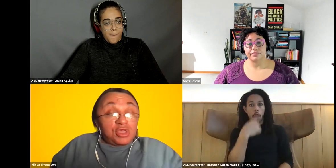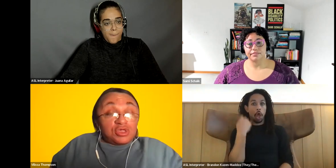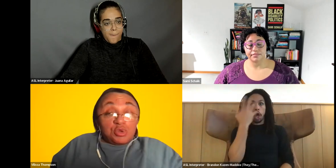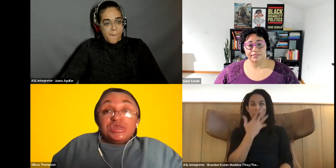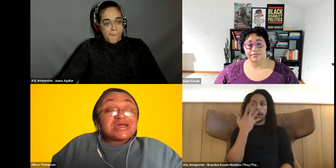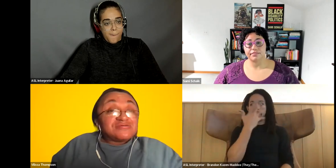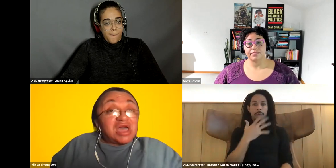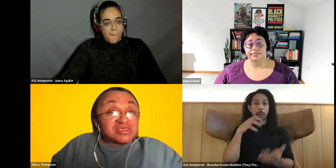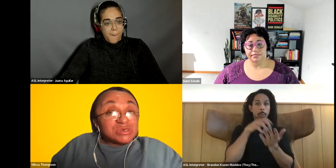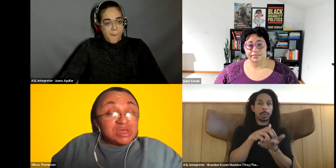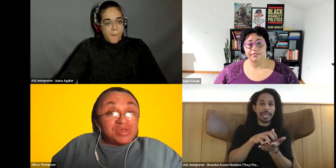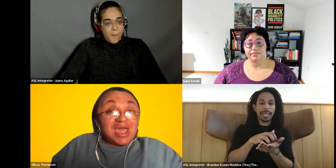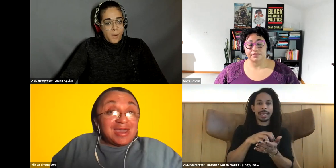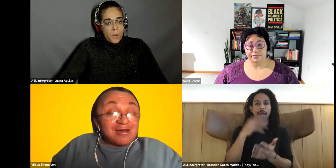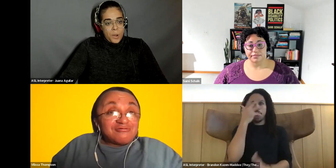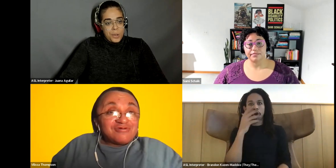Vilissa Thompson: your negative connotation that we have.